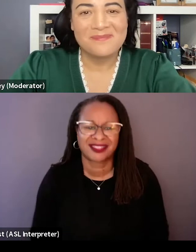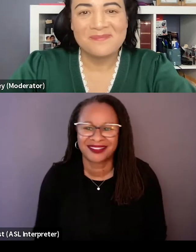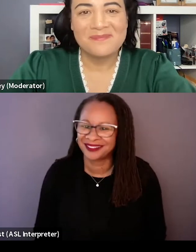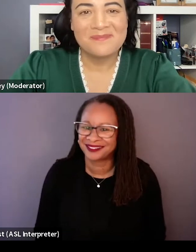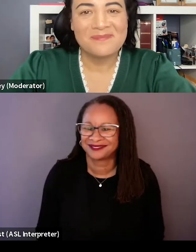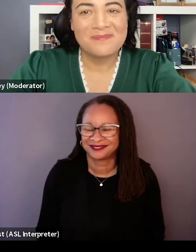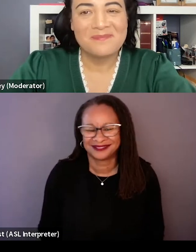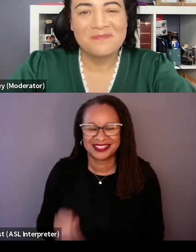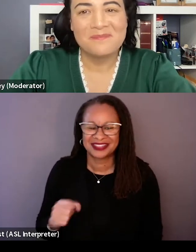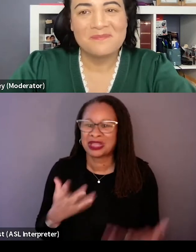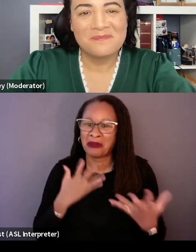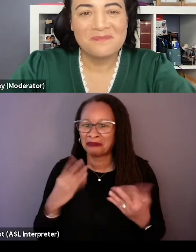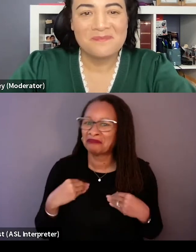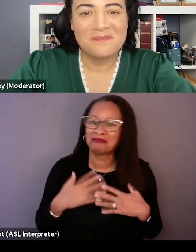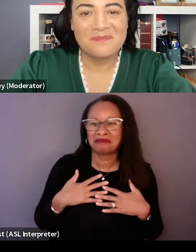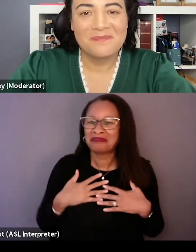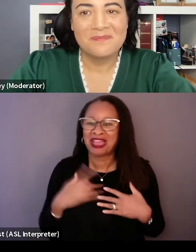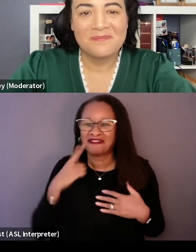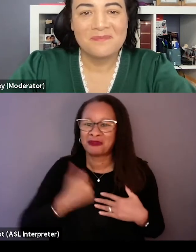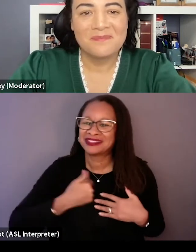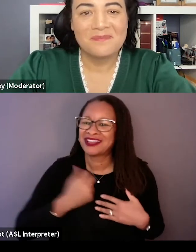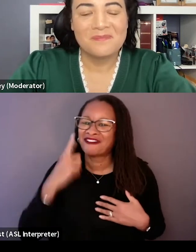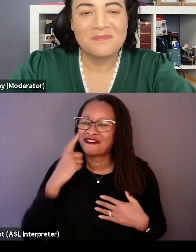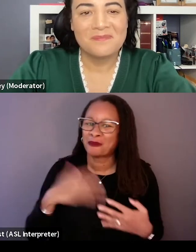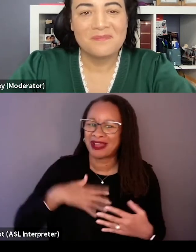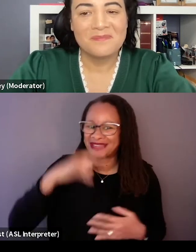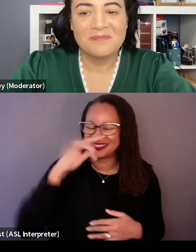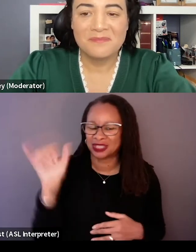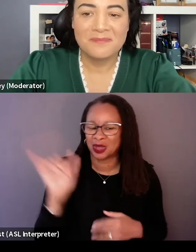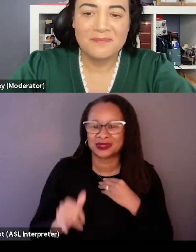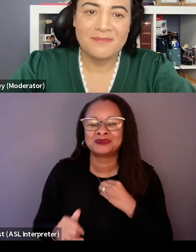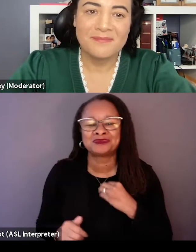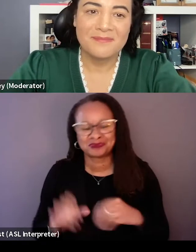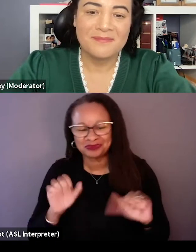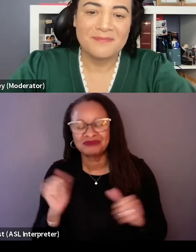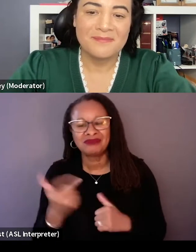it was so impactful for me and for them that they all could experience it in a similar way